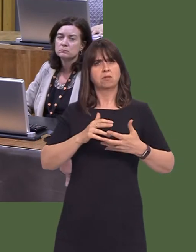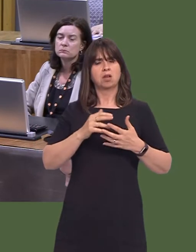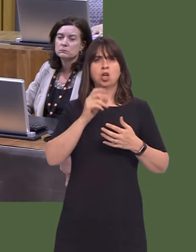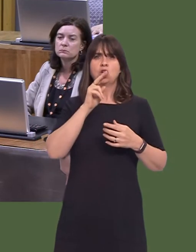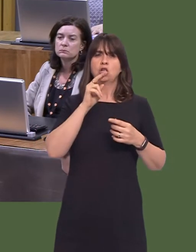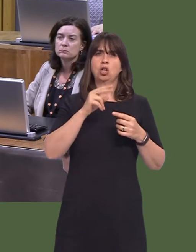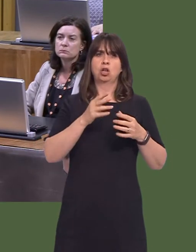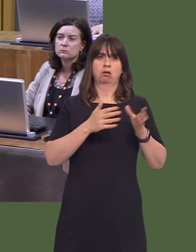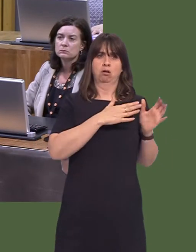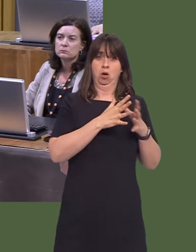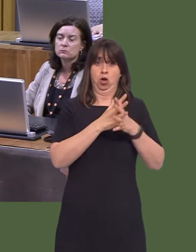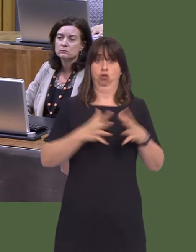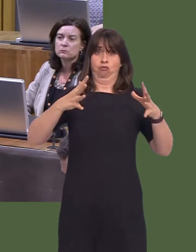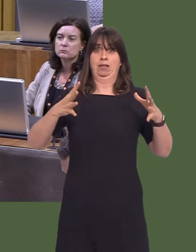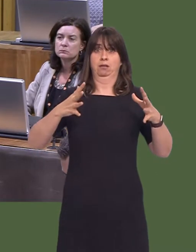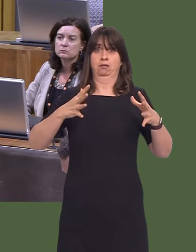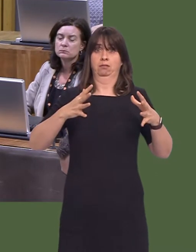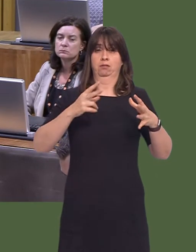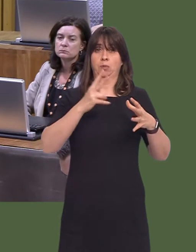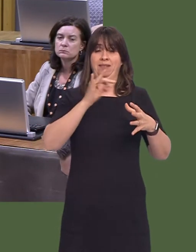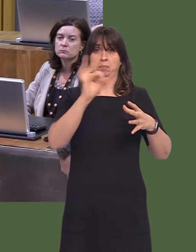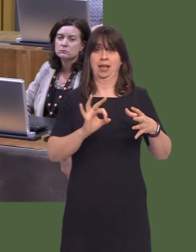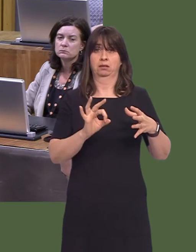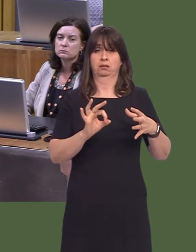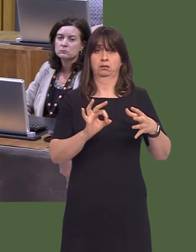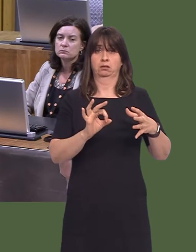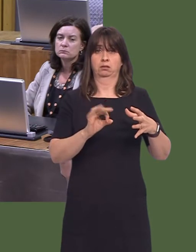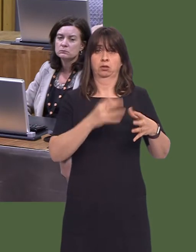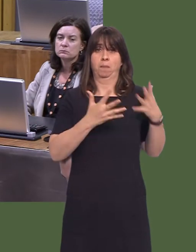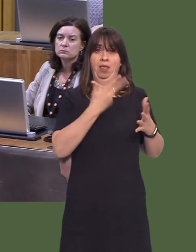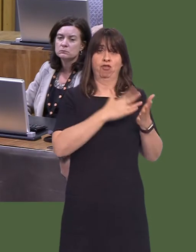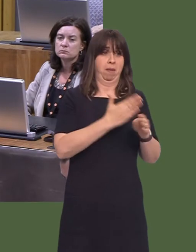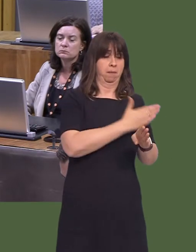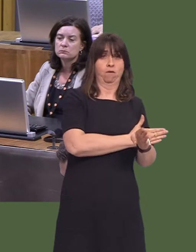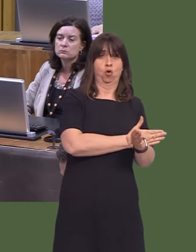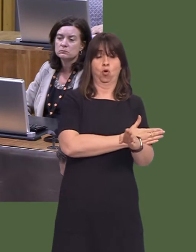previous quarter. During the 12 months to the end of December 2017, a total of 6,885